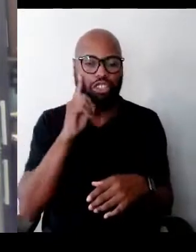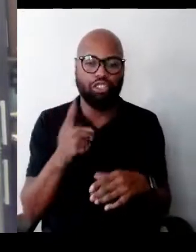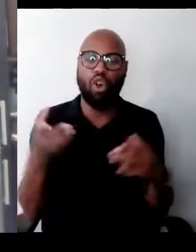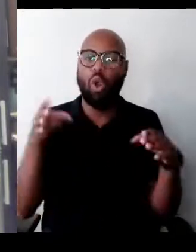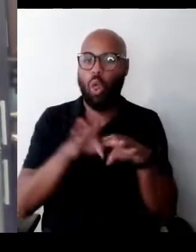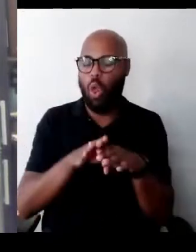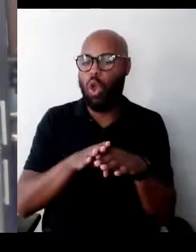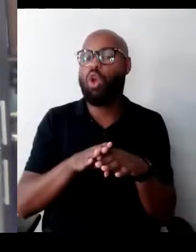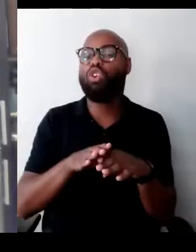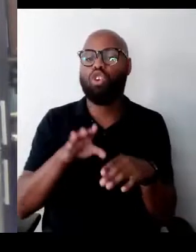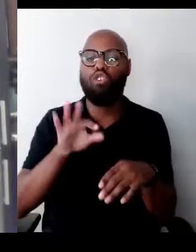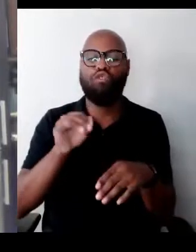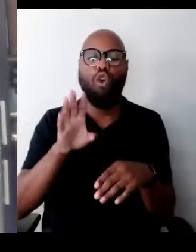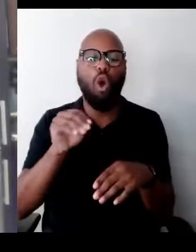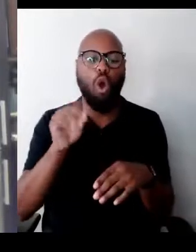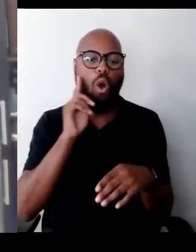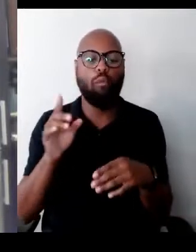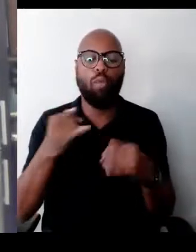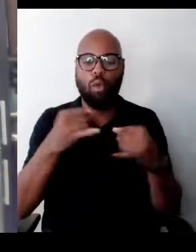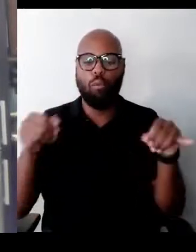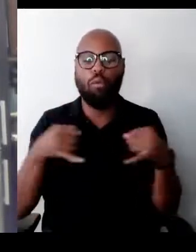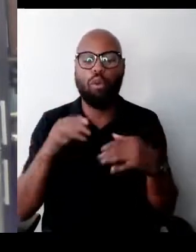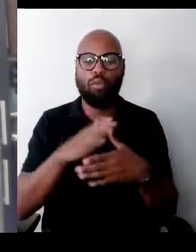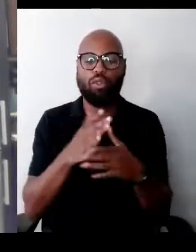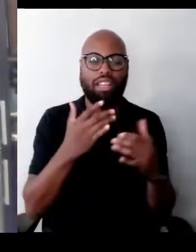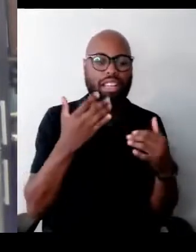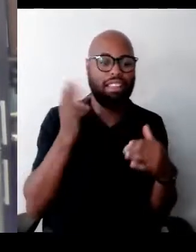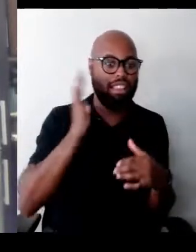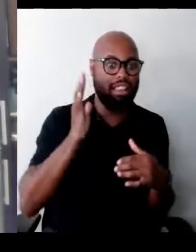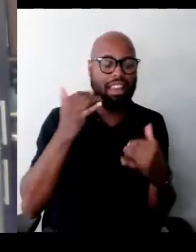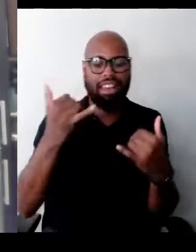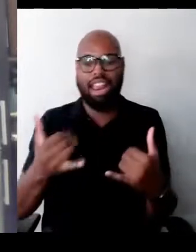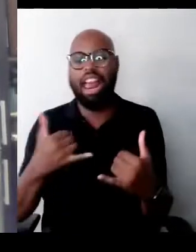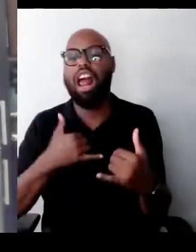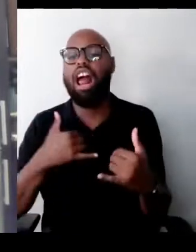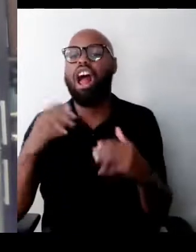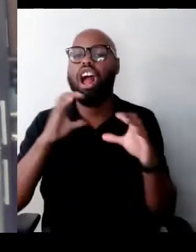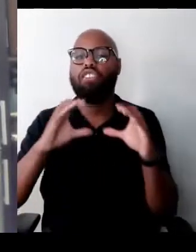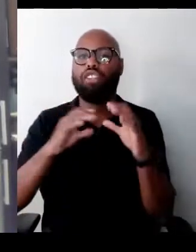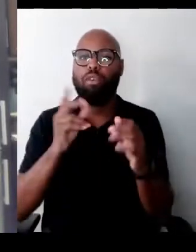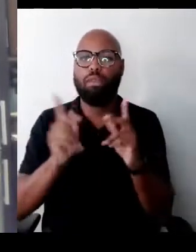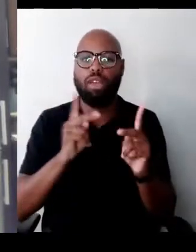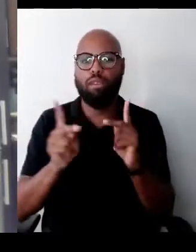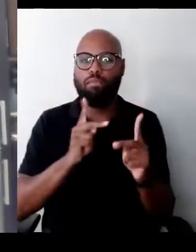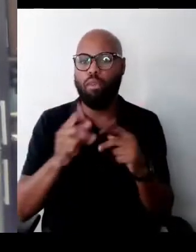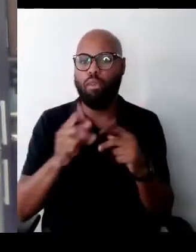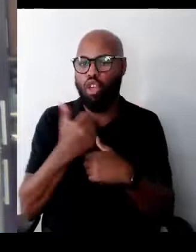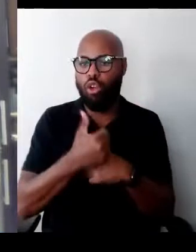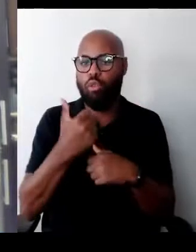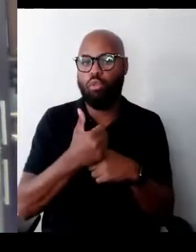A Conversation with People Threatened with Deportation". Sometimes We Must Interfere is held in support